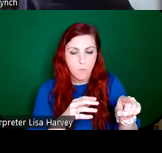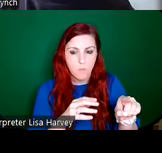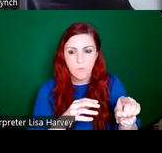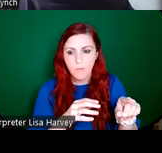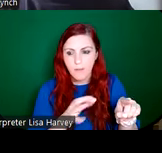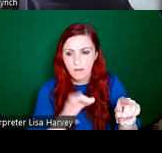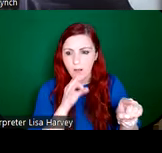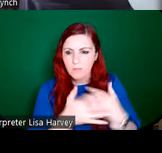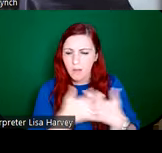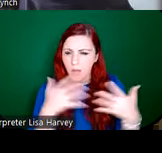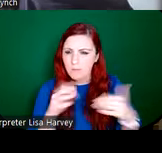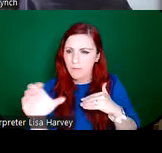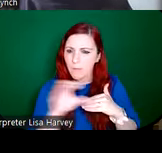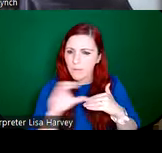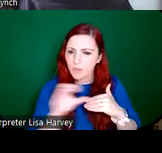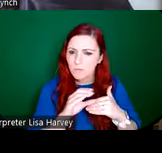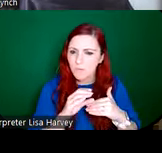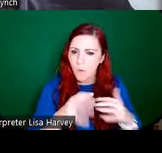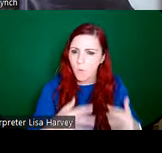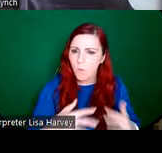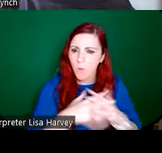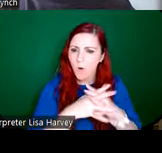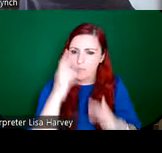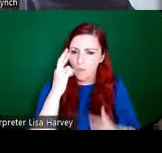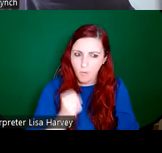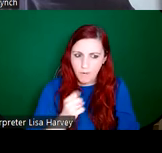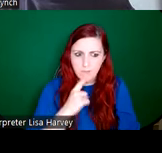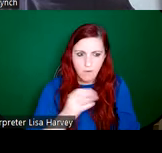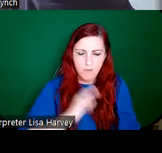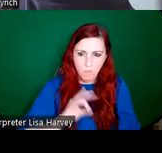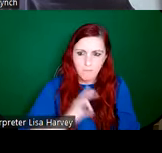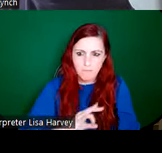memorial commissions have kept the studio very busy and very profitable in the